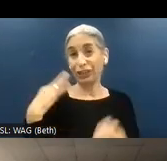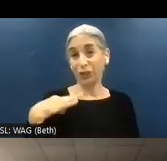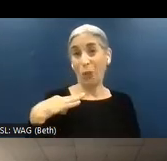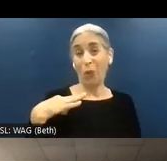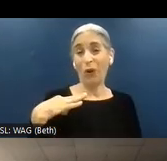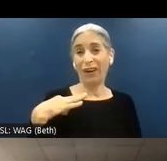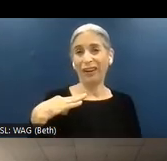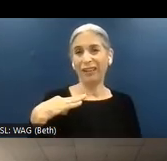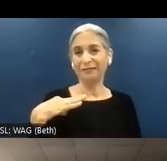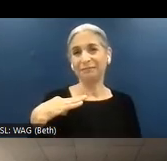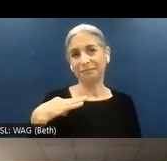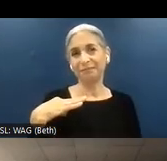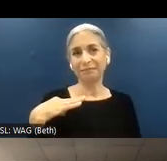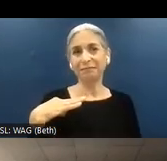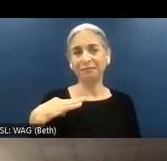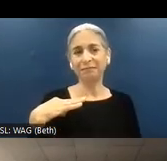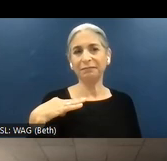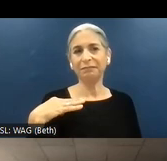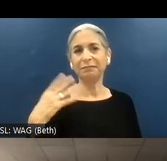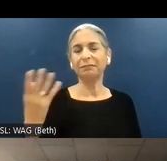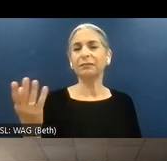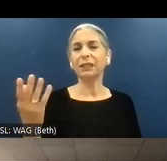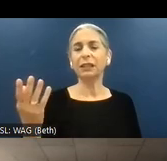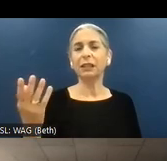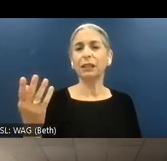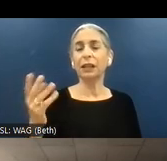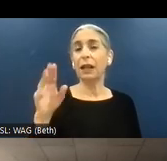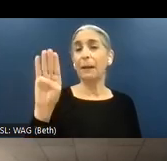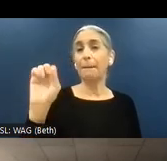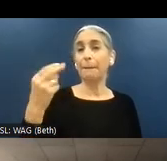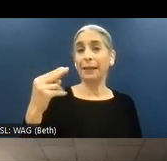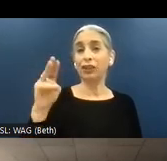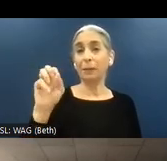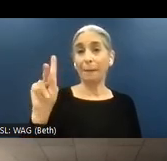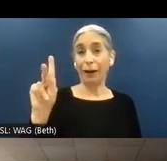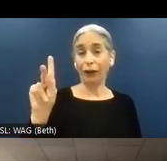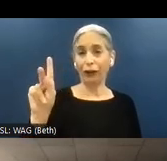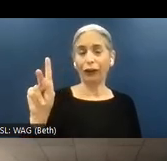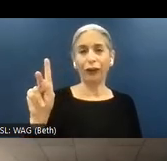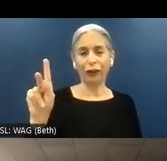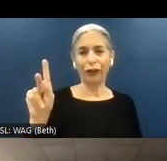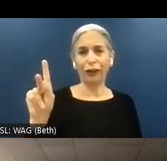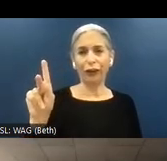makes sense. In terms of benchmarking, that's also another